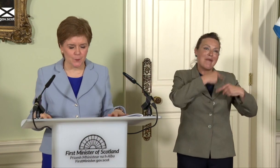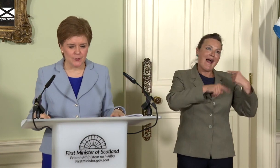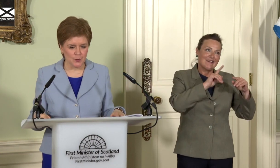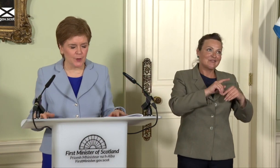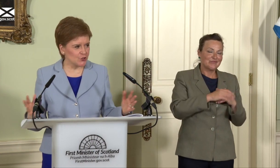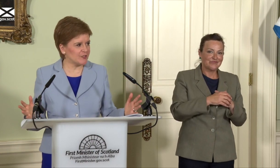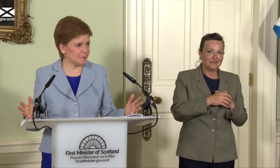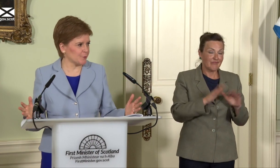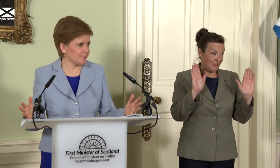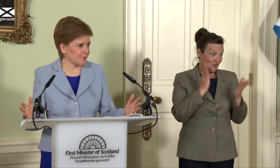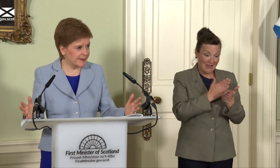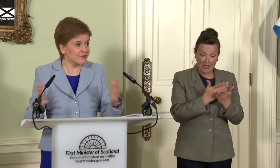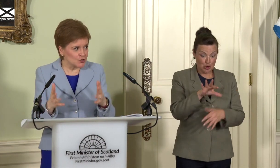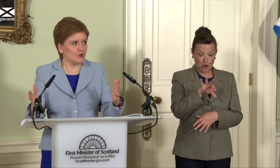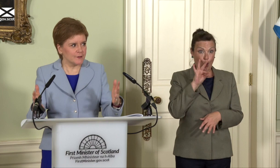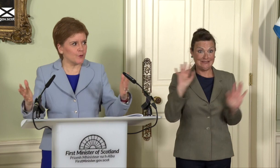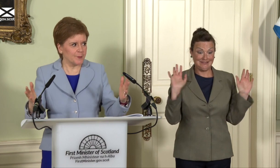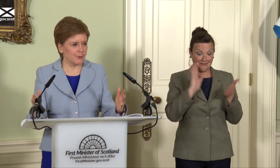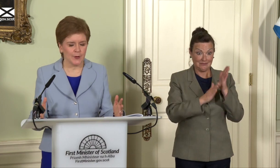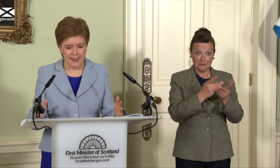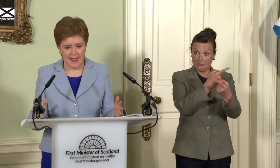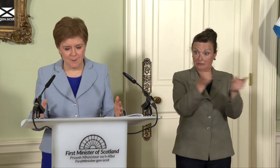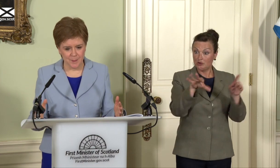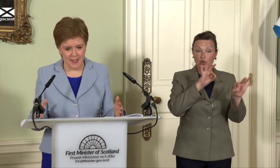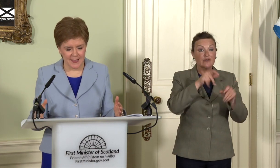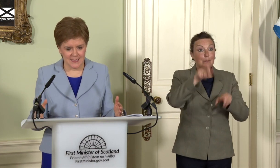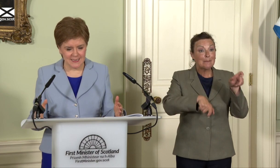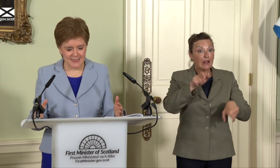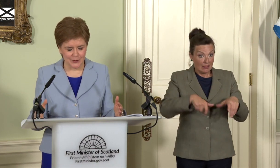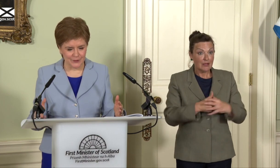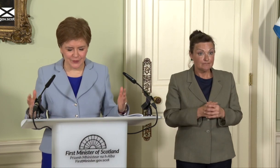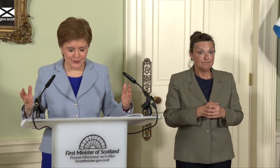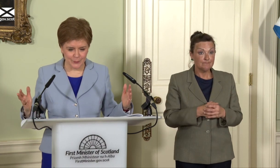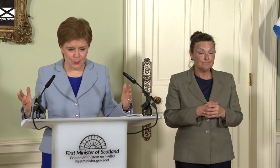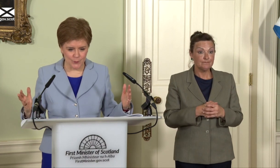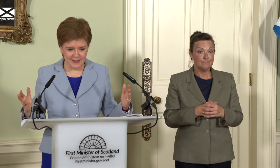when you put a choice before people then it is a choice for people. And you will always have the